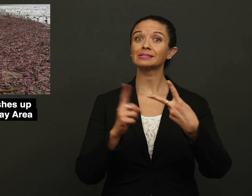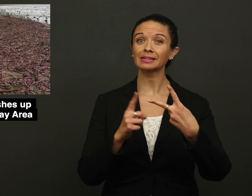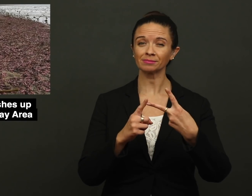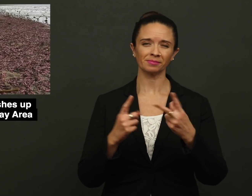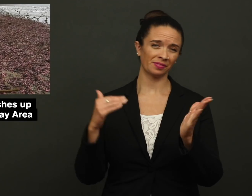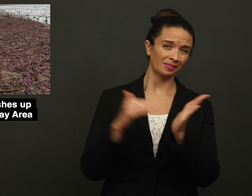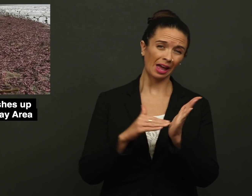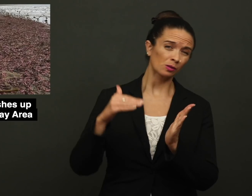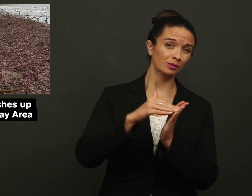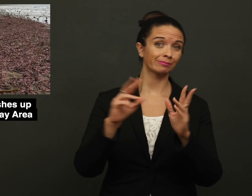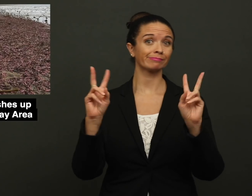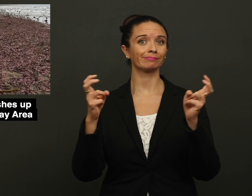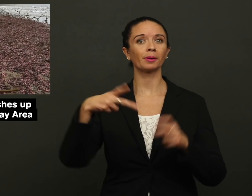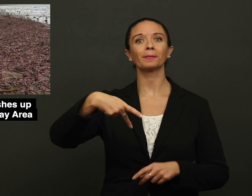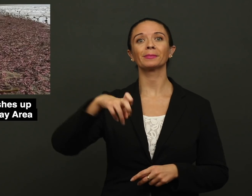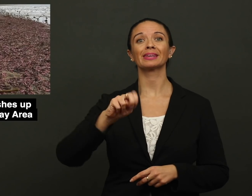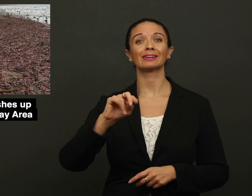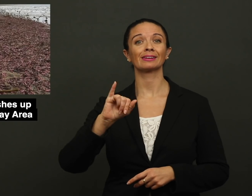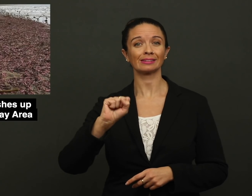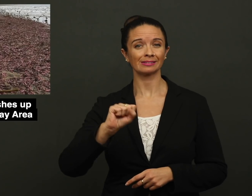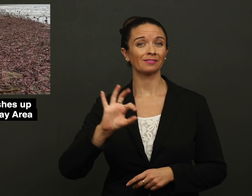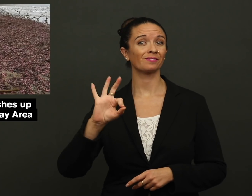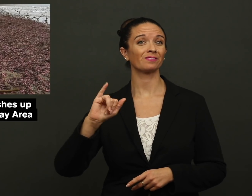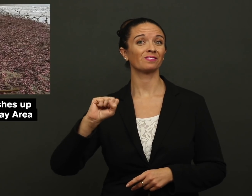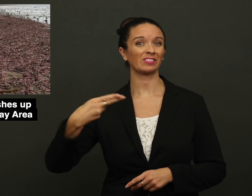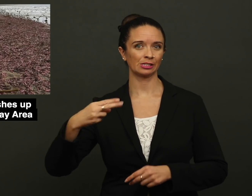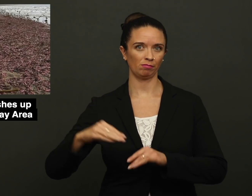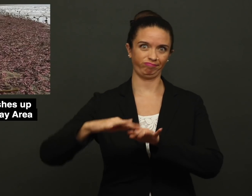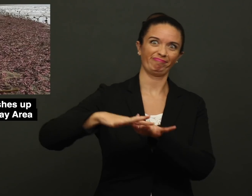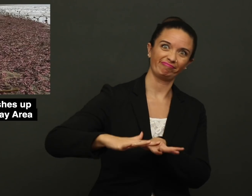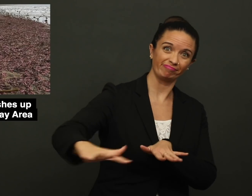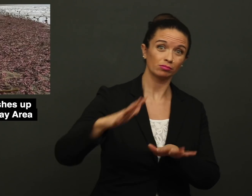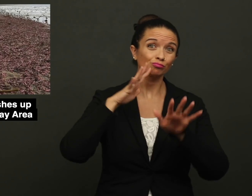The second news brief -- thousands of ‘penis fish’ washed